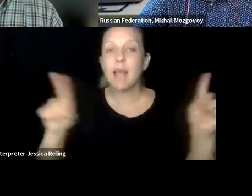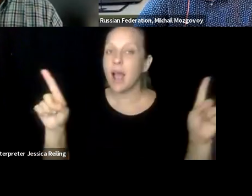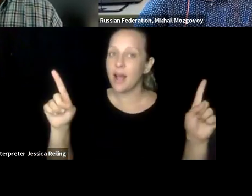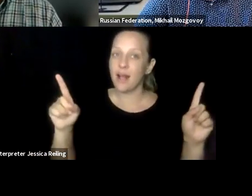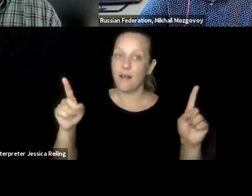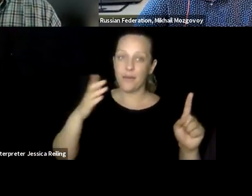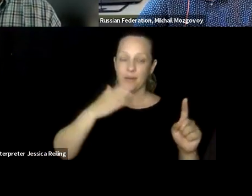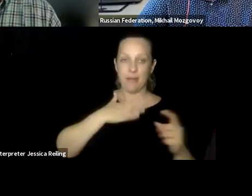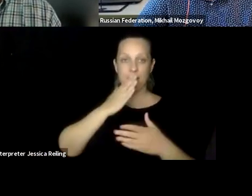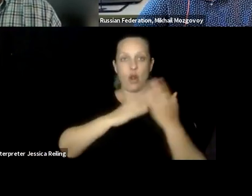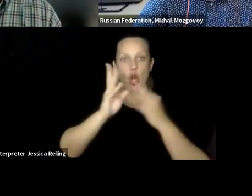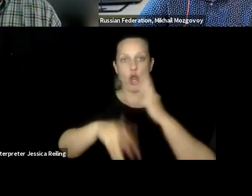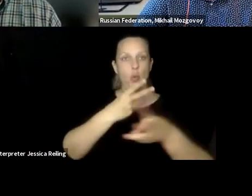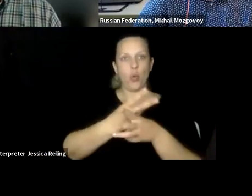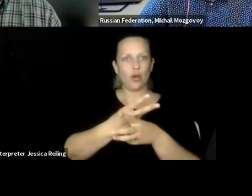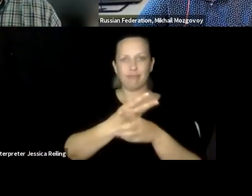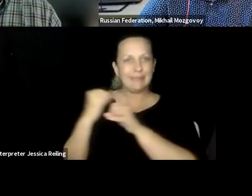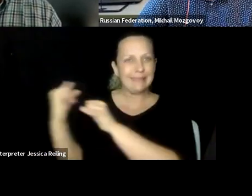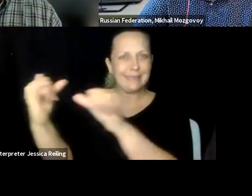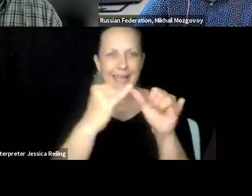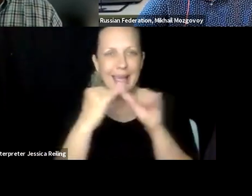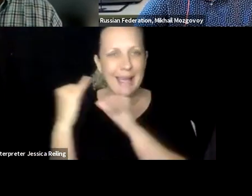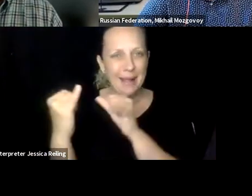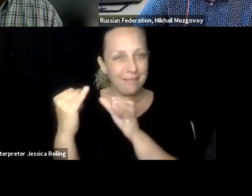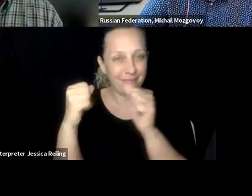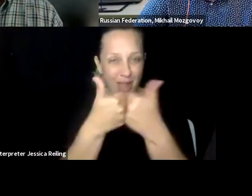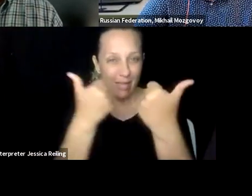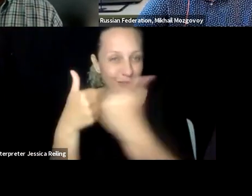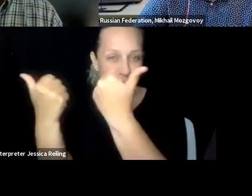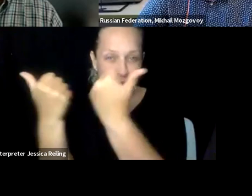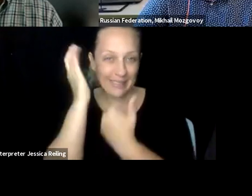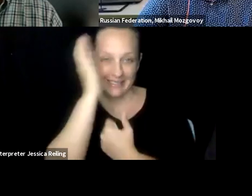just said, there are obviously lots of challenges, and I think we